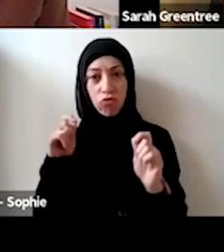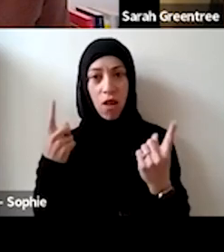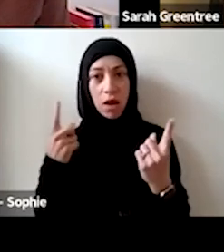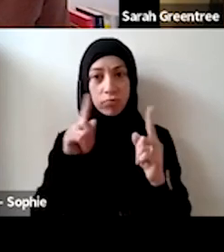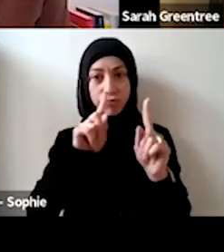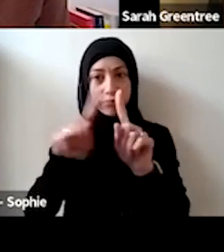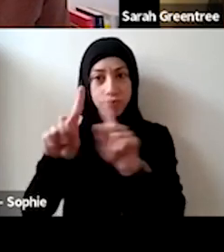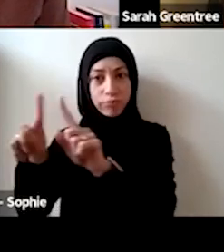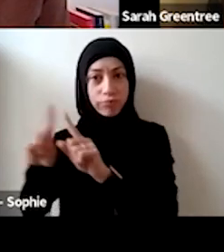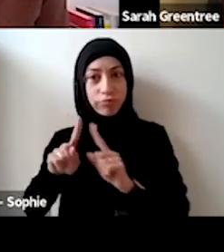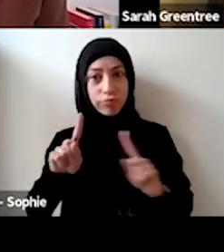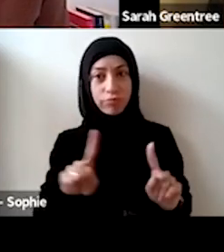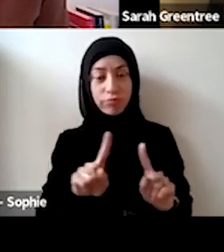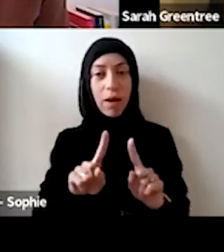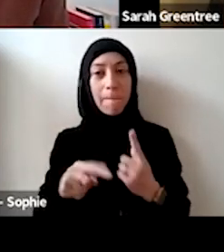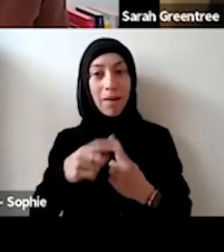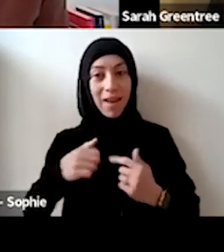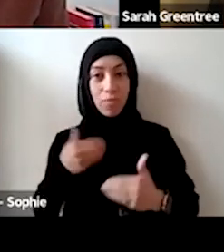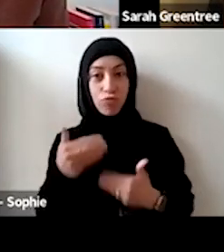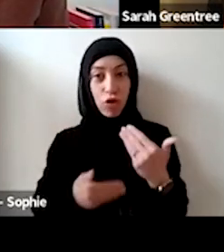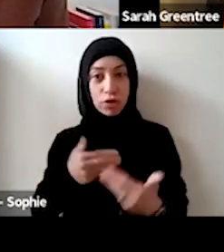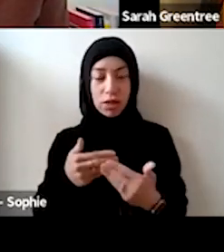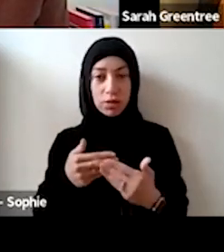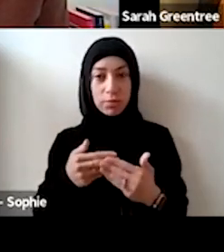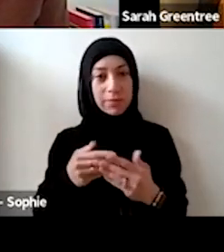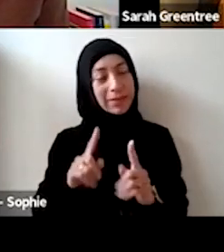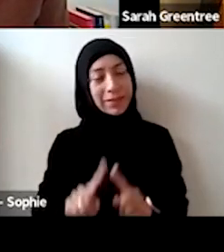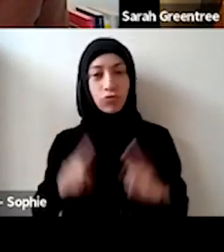kind of process that we go through in terms of the review of the expressions of interest